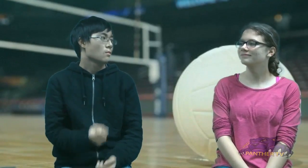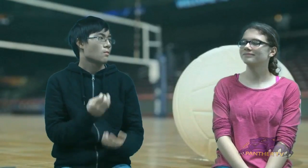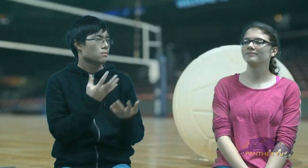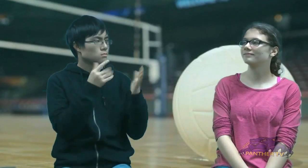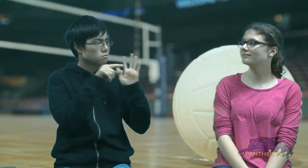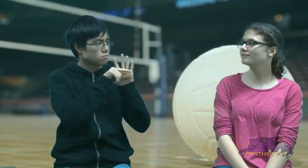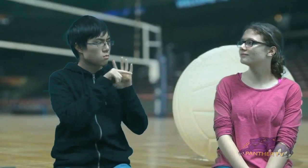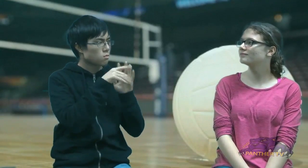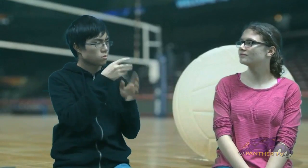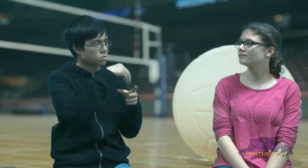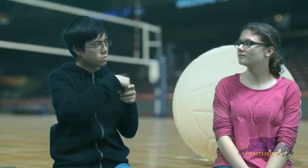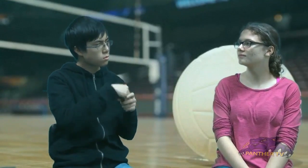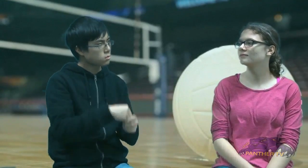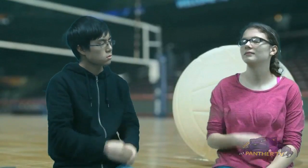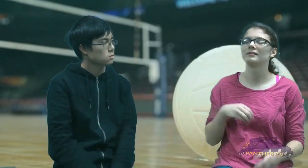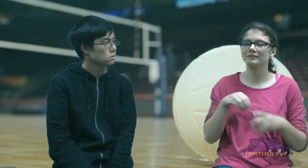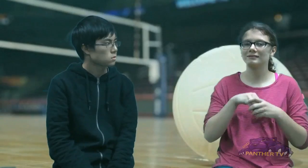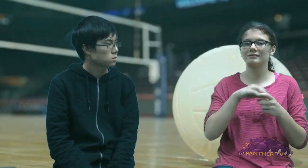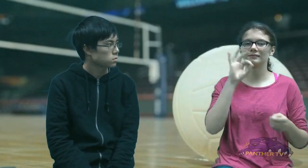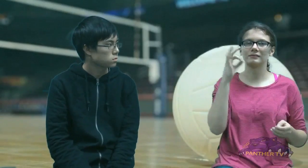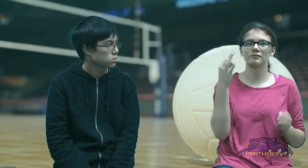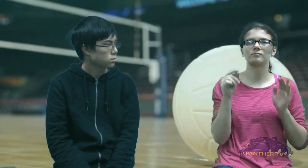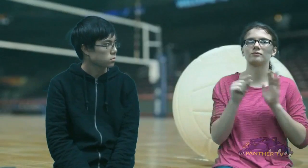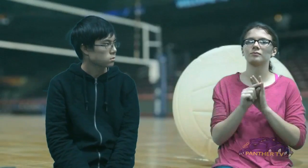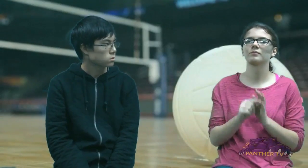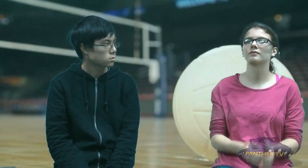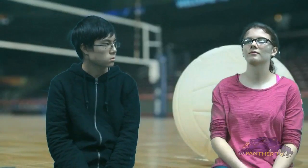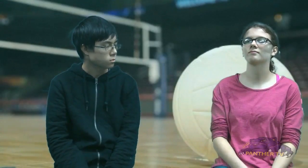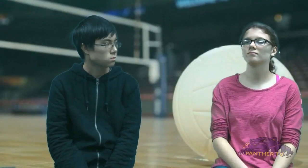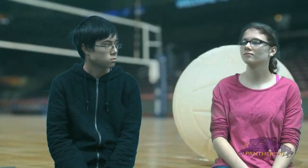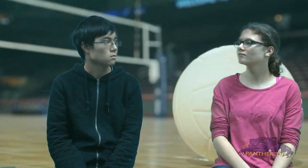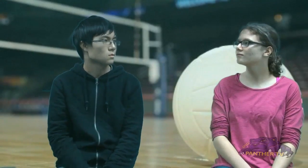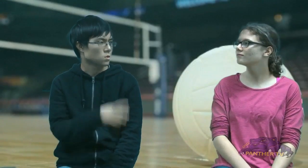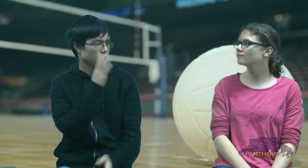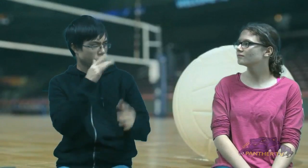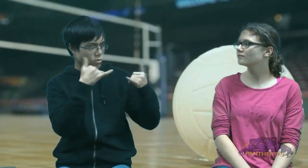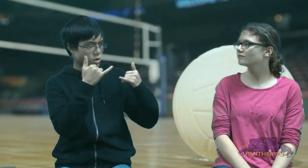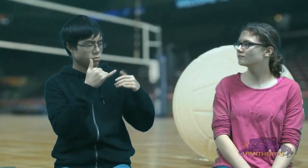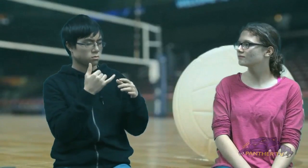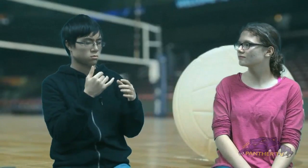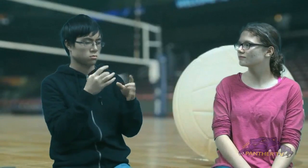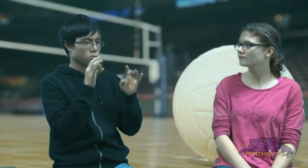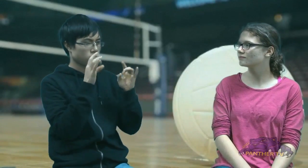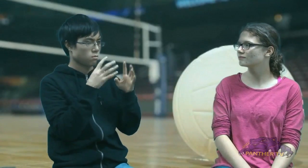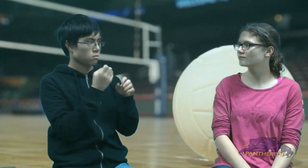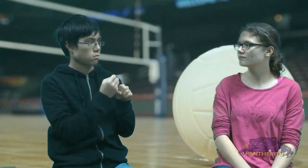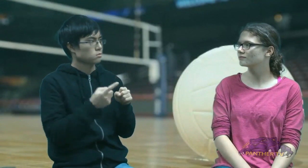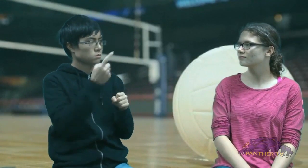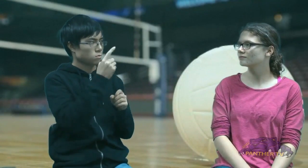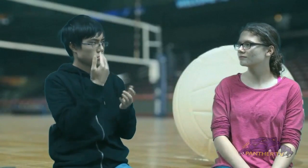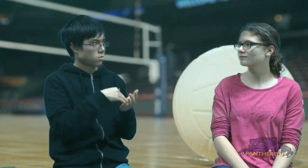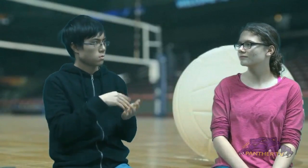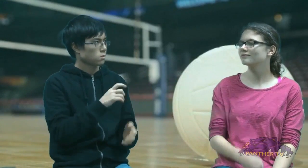So, what grade are you in? I'm in ninth grade. Will you play volleyball next year?